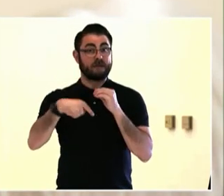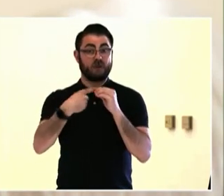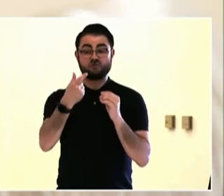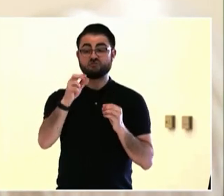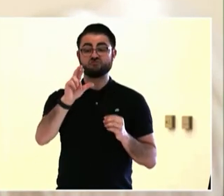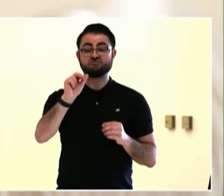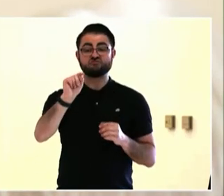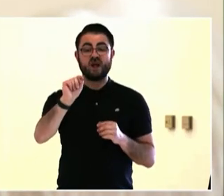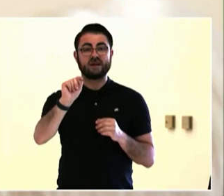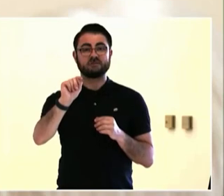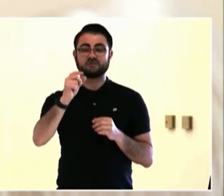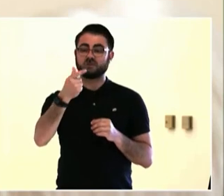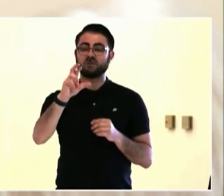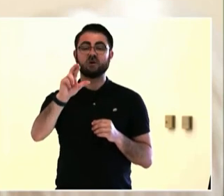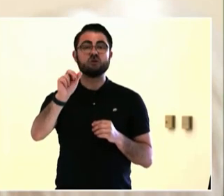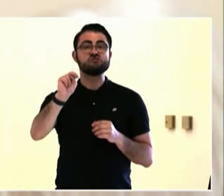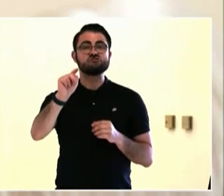Yesterday I hear -- I hear a